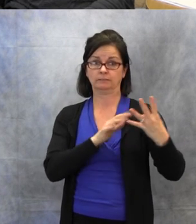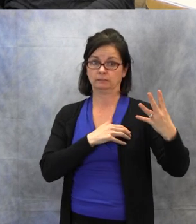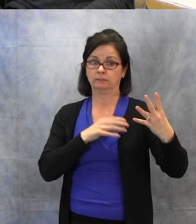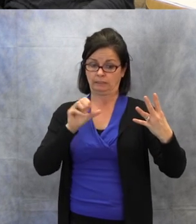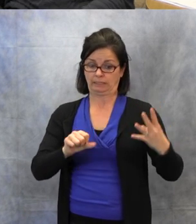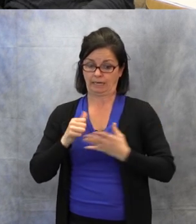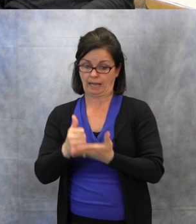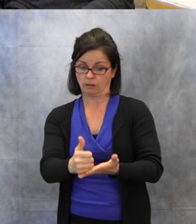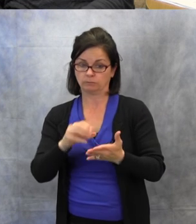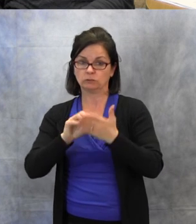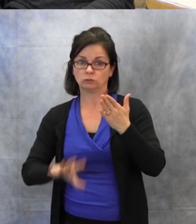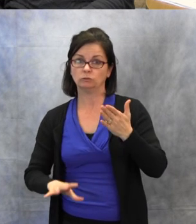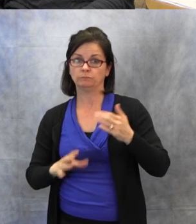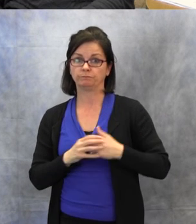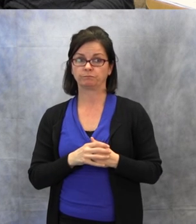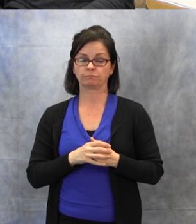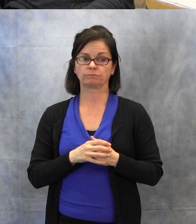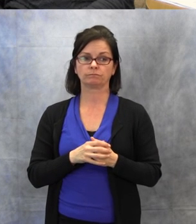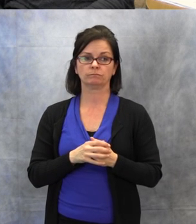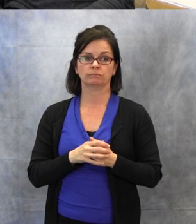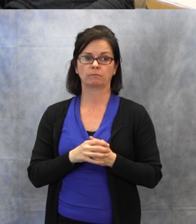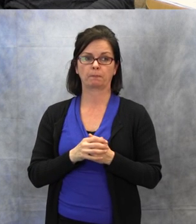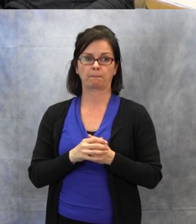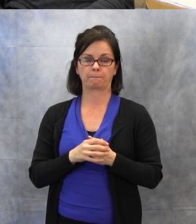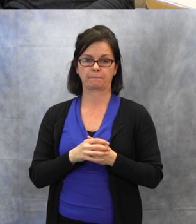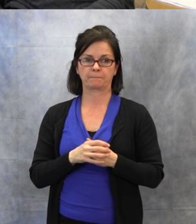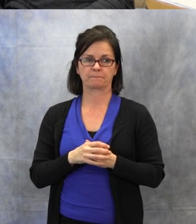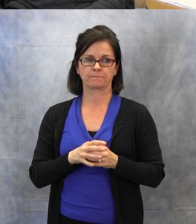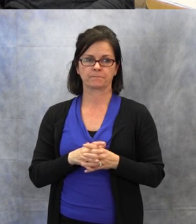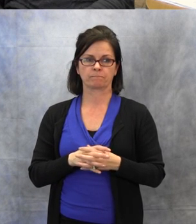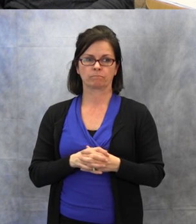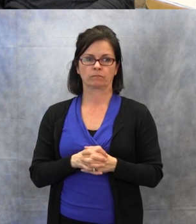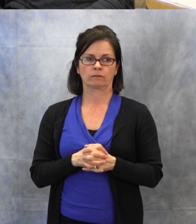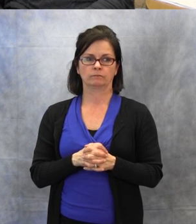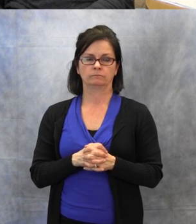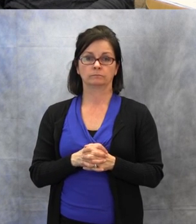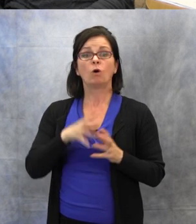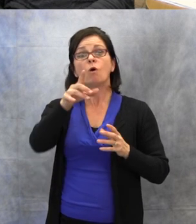Also, there are games that you can use with the students where they can describe